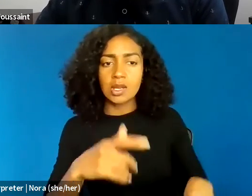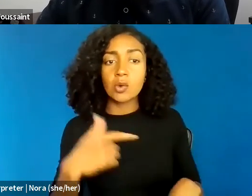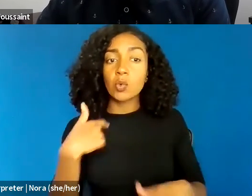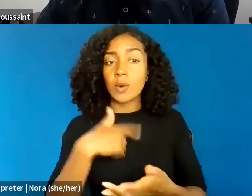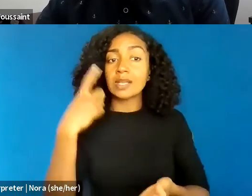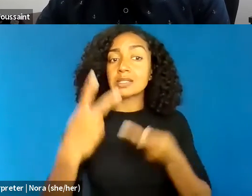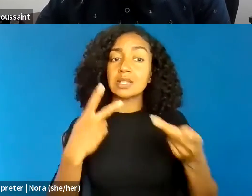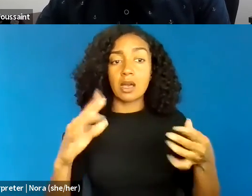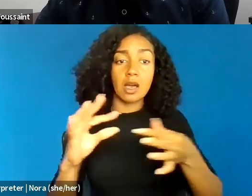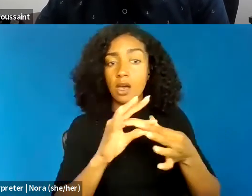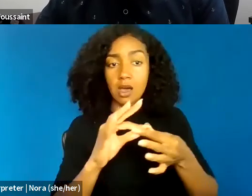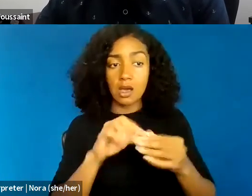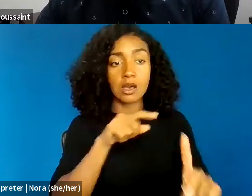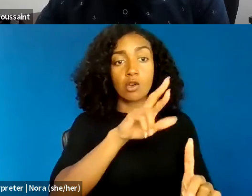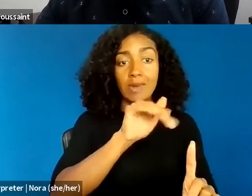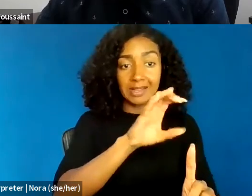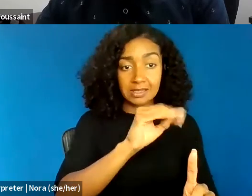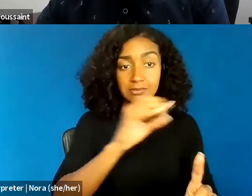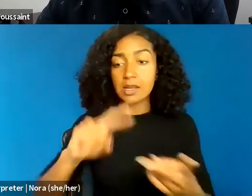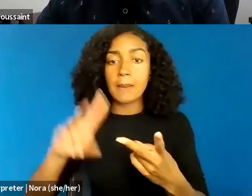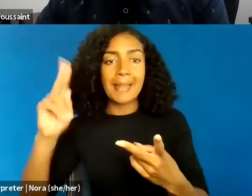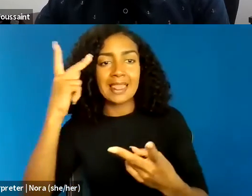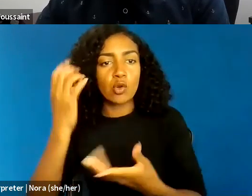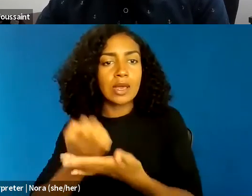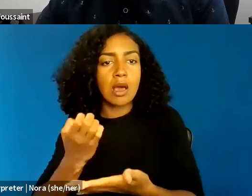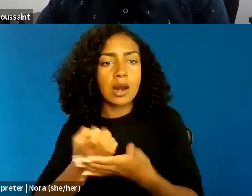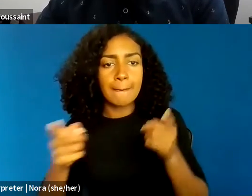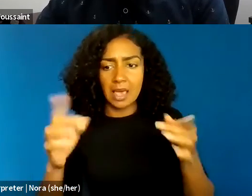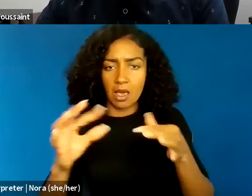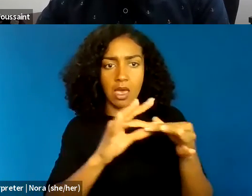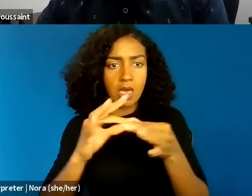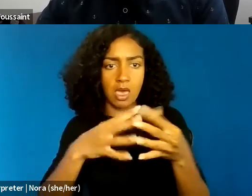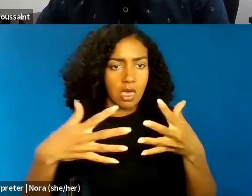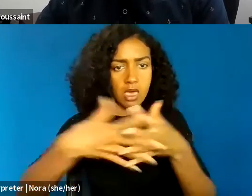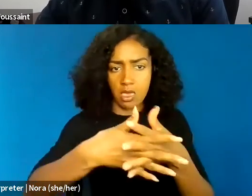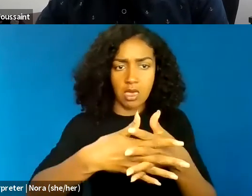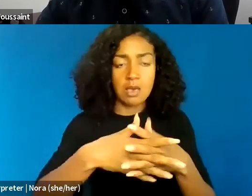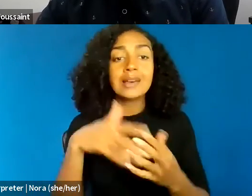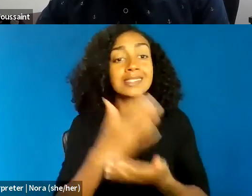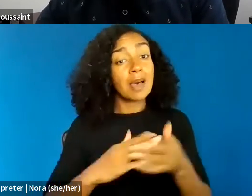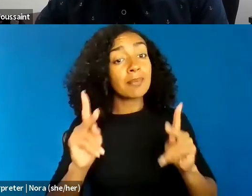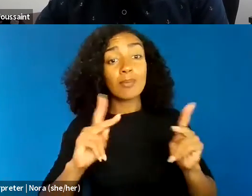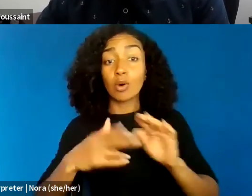and our political economy, which some might describe as sort of a racial capitalist economy.